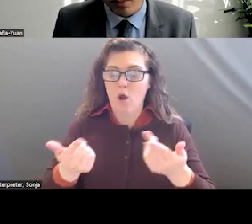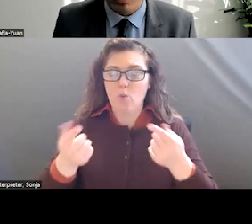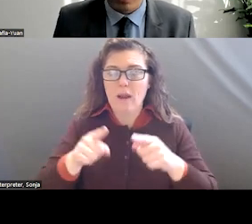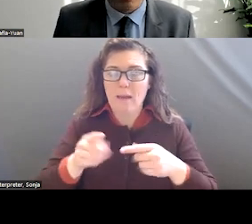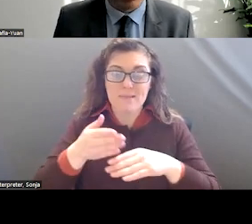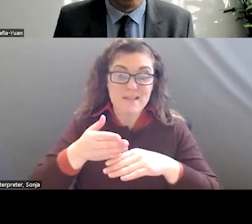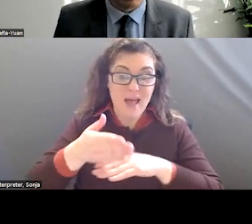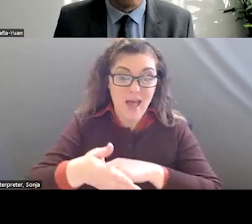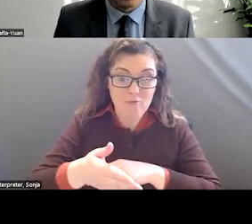AS IMPORTANT OR MORE IMPORTANT.